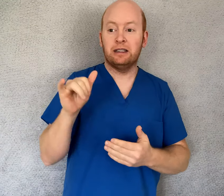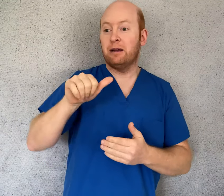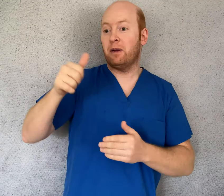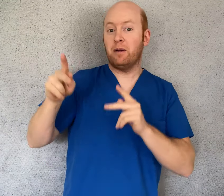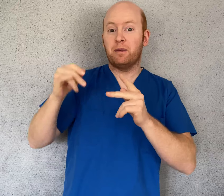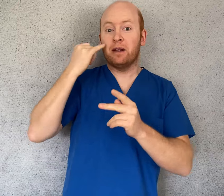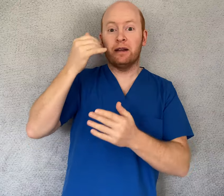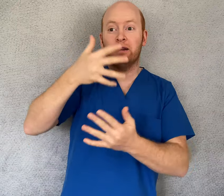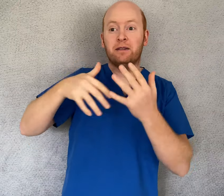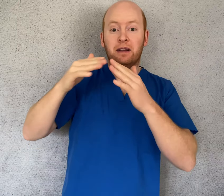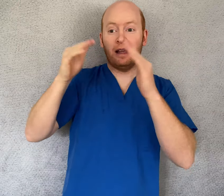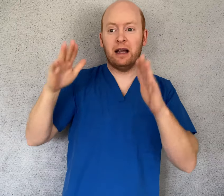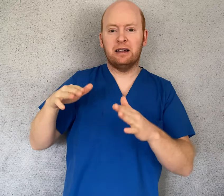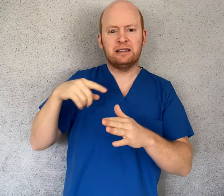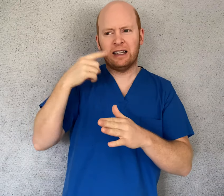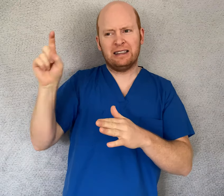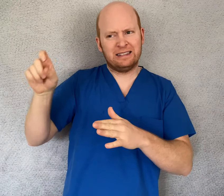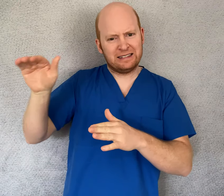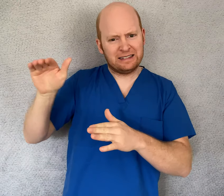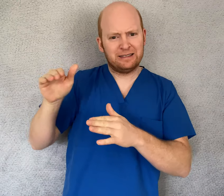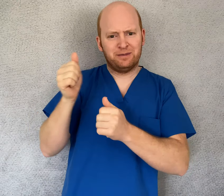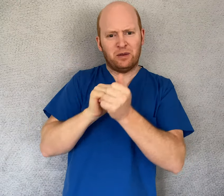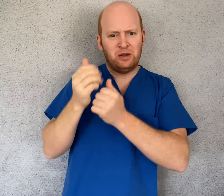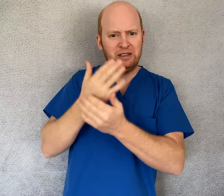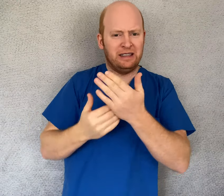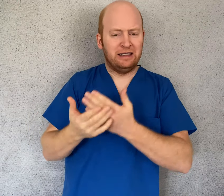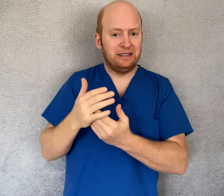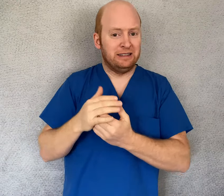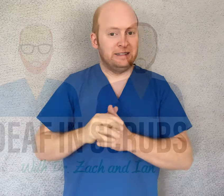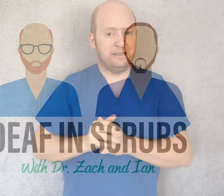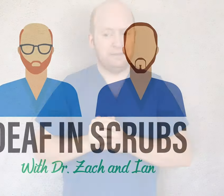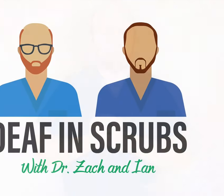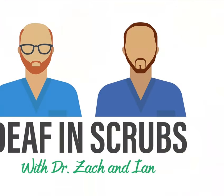Tell others in the household to wash their hands too!